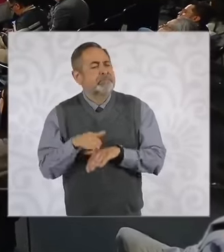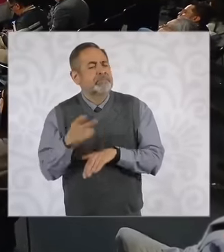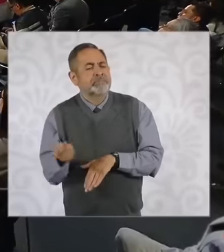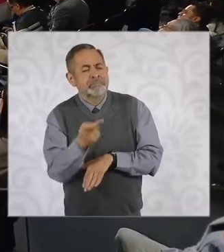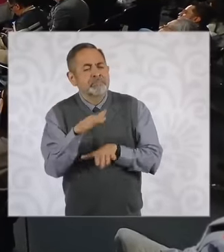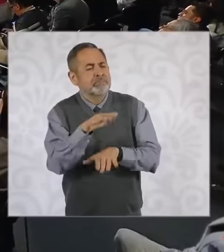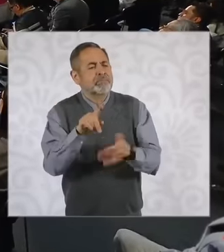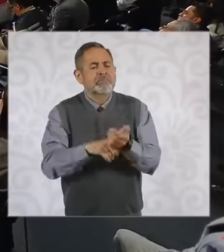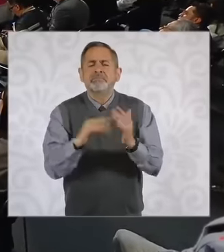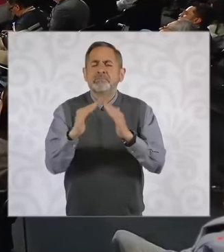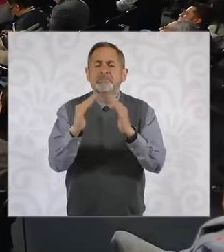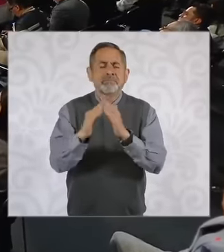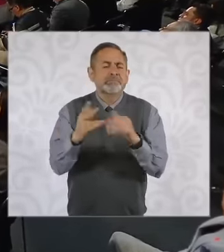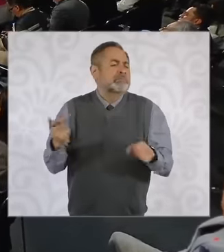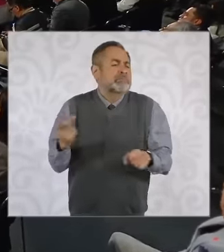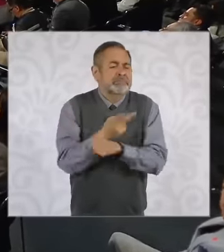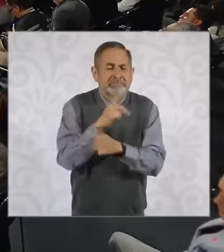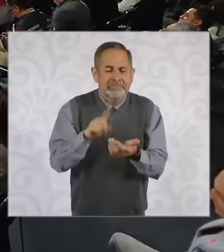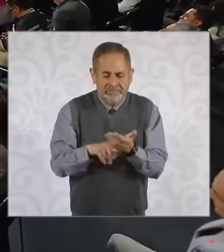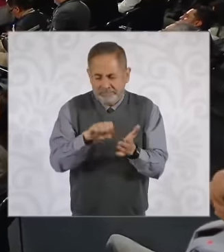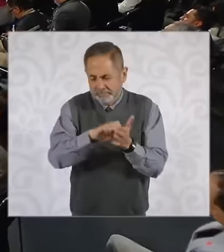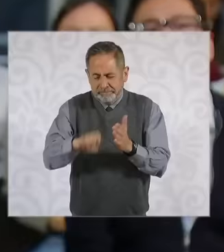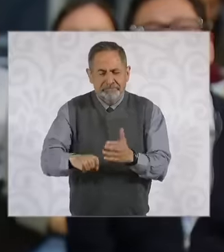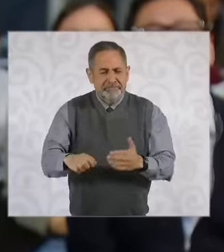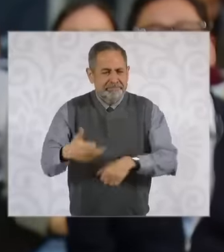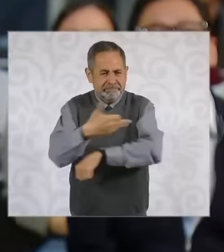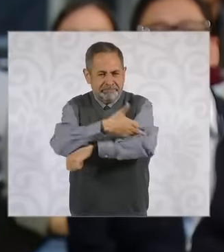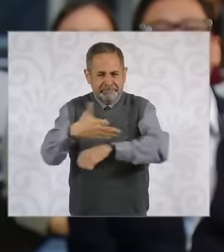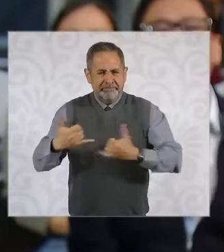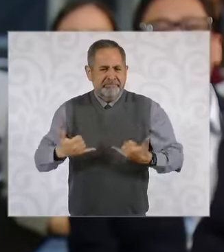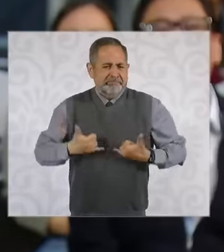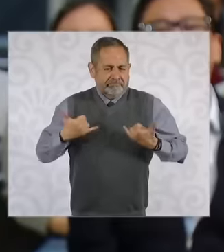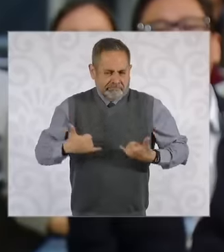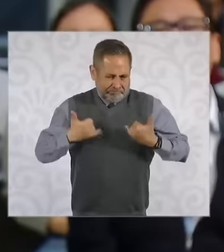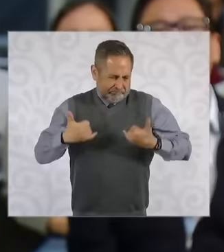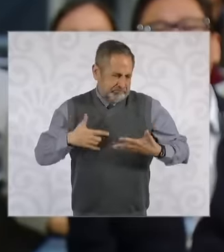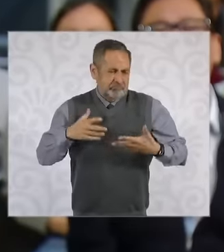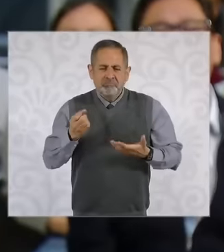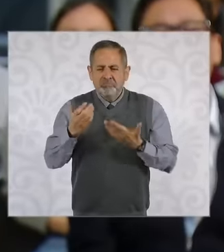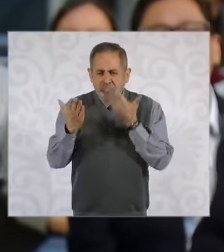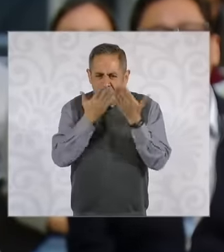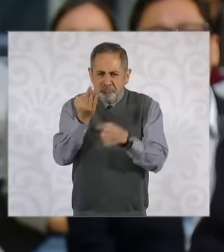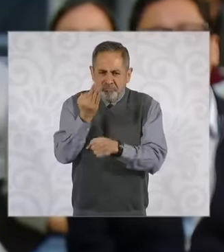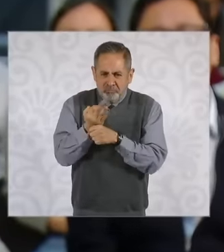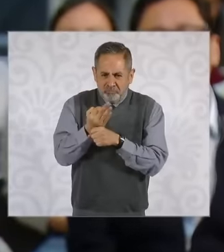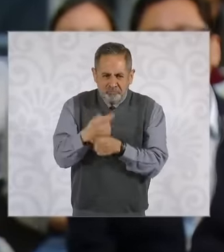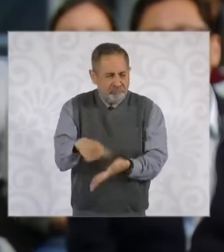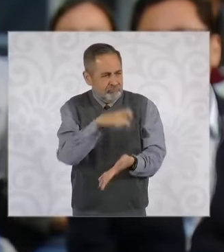to happen to a young family or student who acquires one of those homes, the million